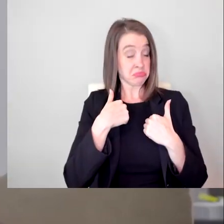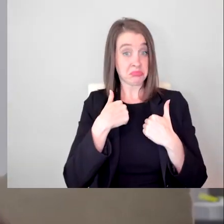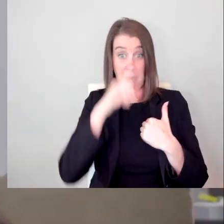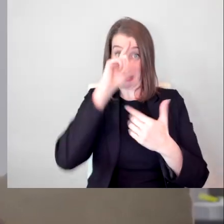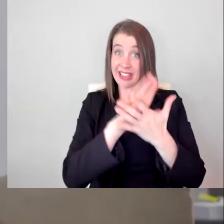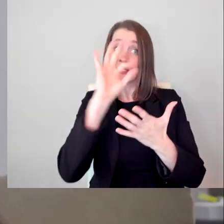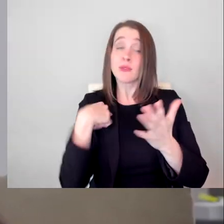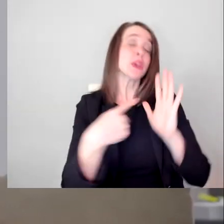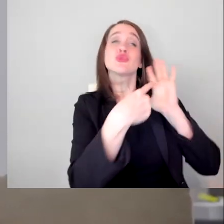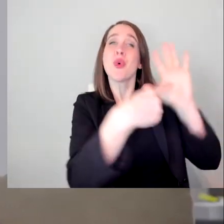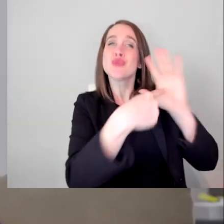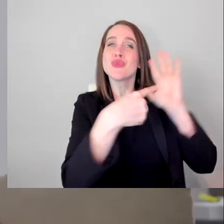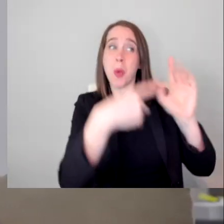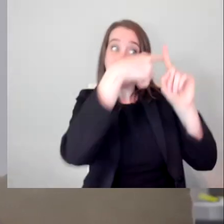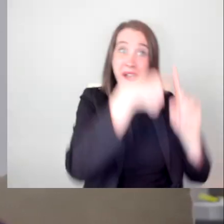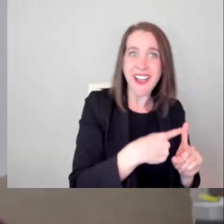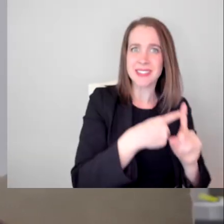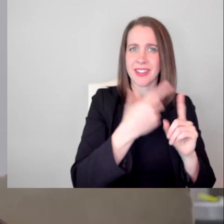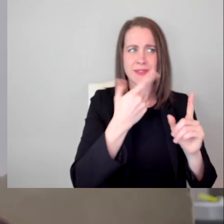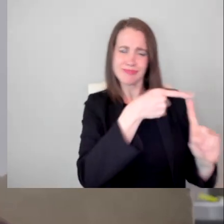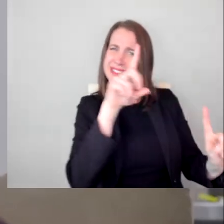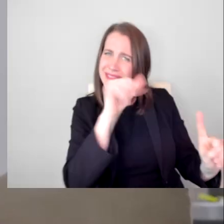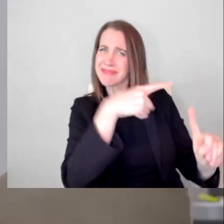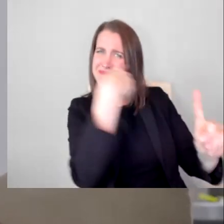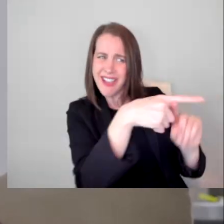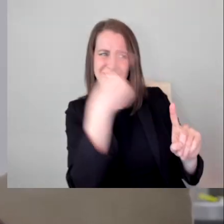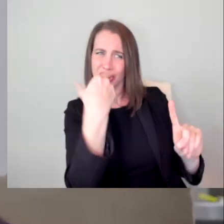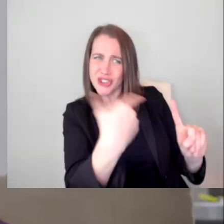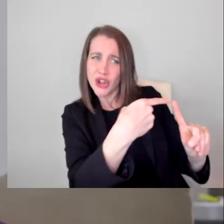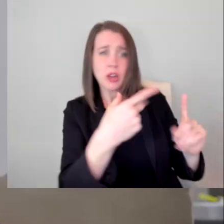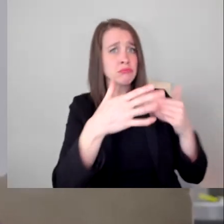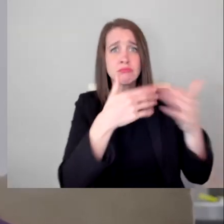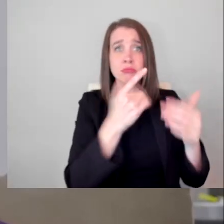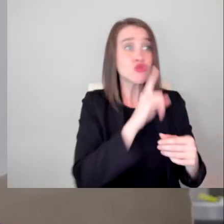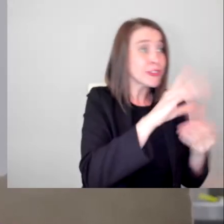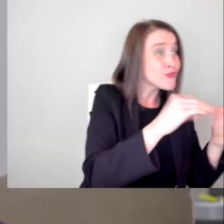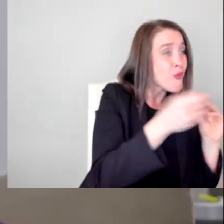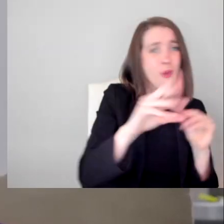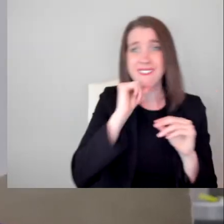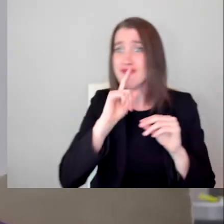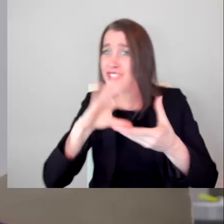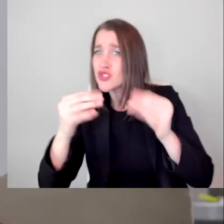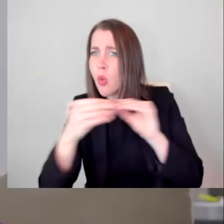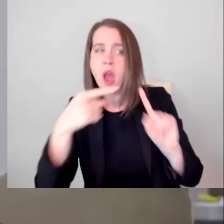in both fiction and nonfiction can help stop the violence that we as a community face.